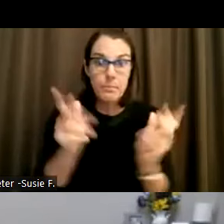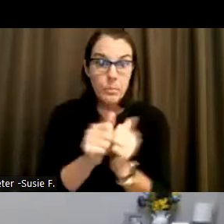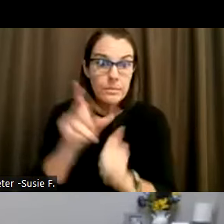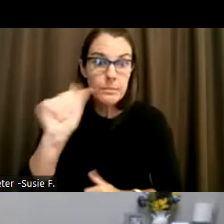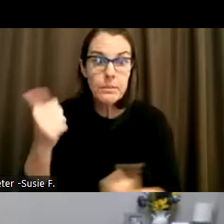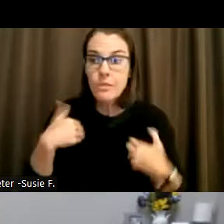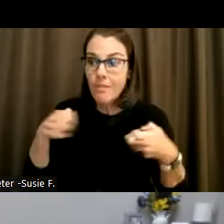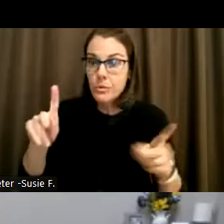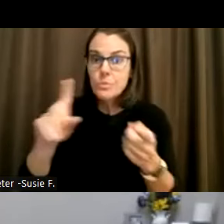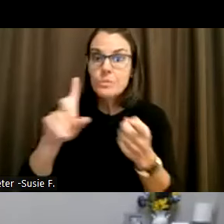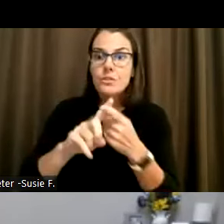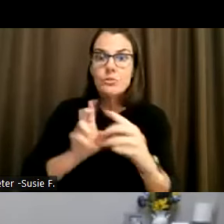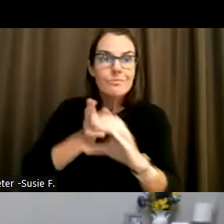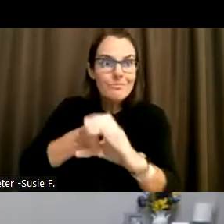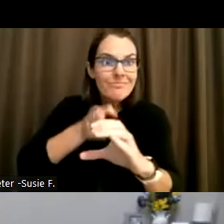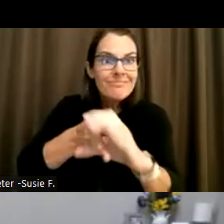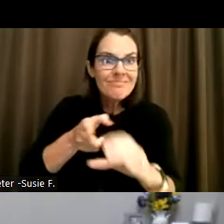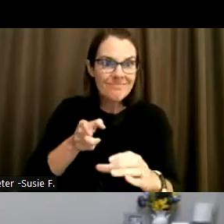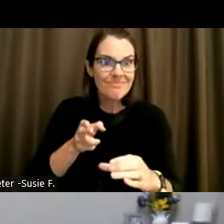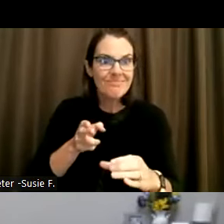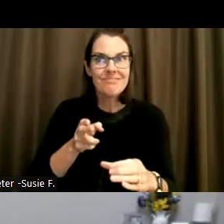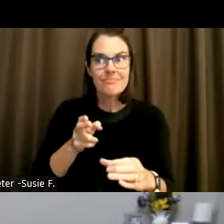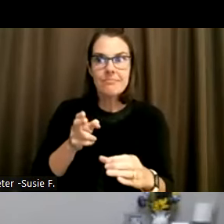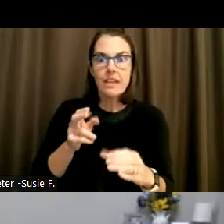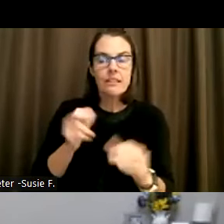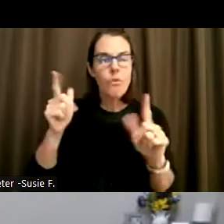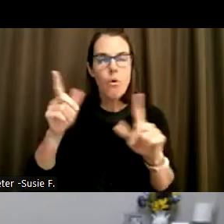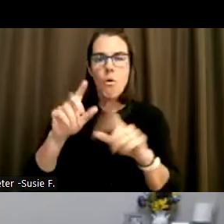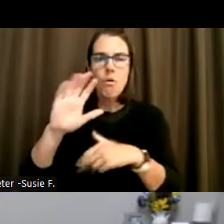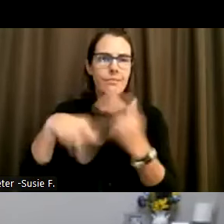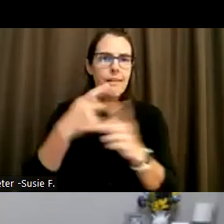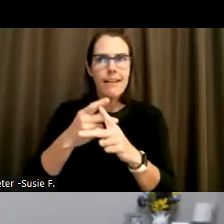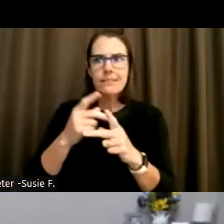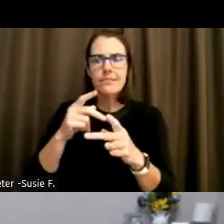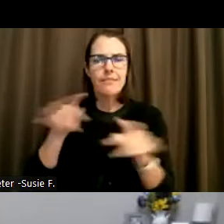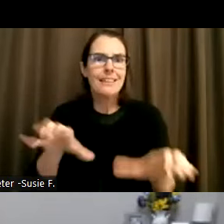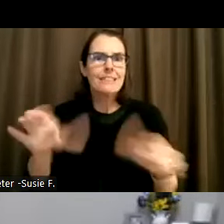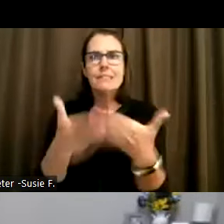have opportunities to participate in main mainstream activities to enjoy their life,